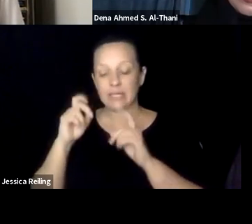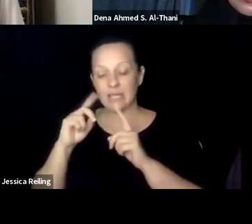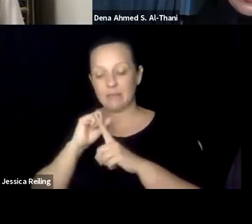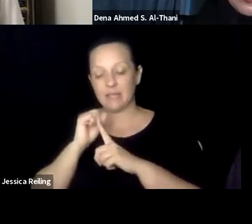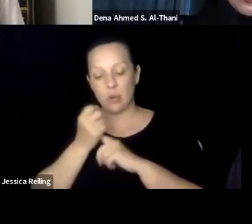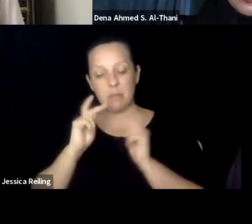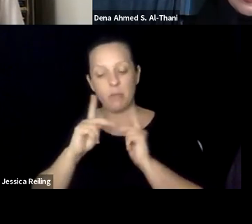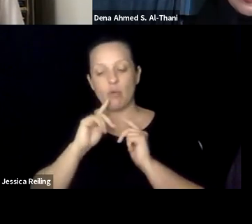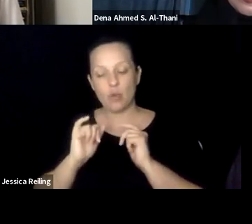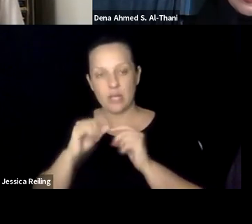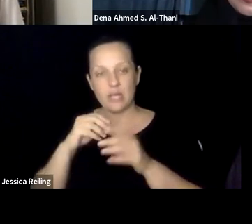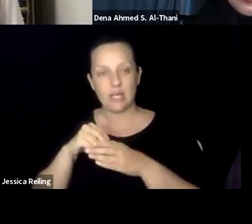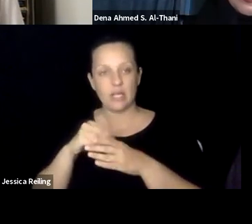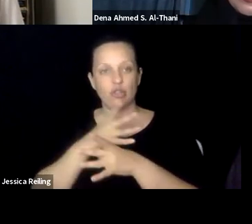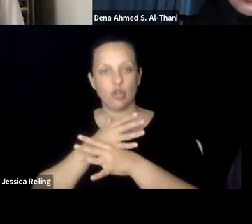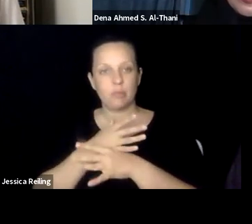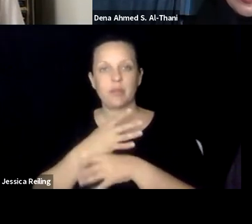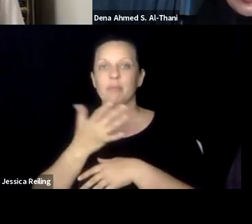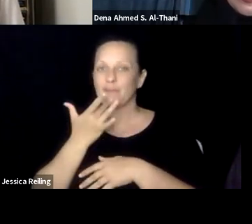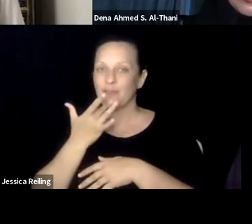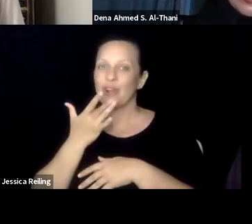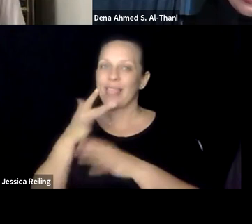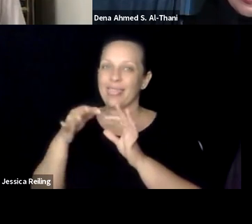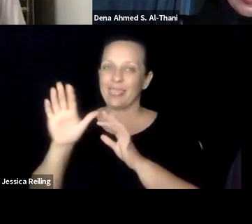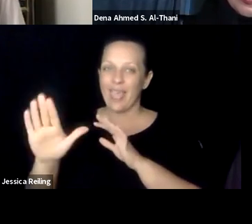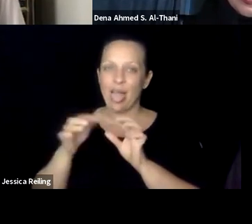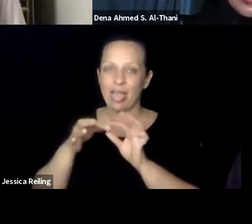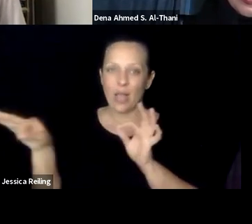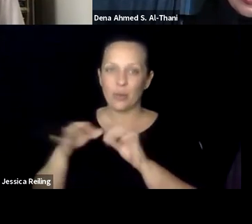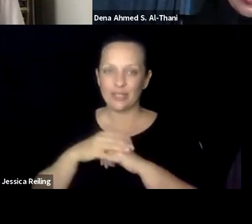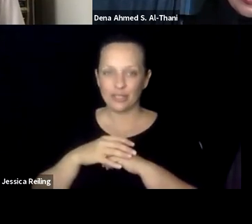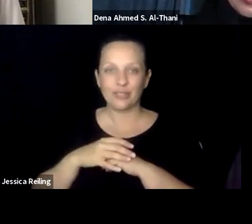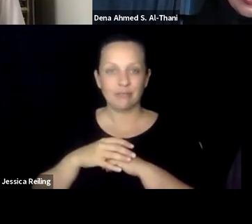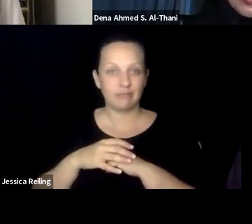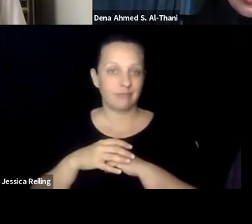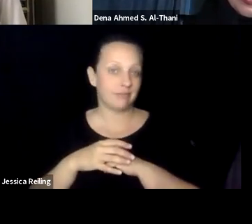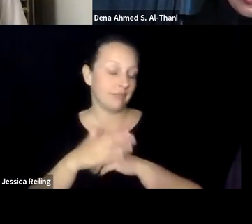we also teach professional development courses, and there we see that when it comes to exam situations, people really in Germany prefer German